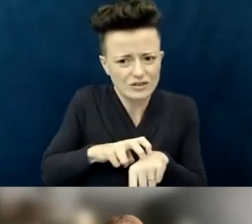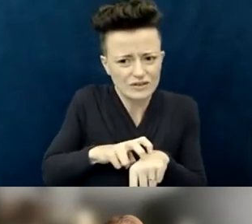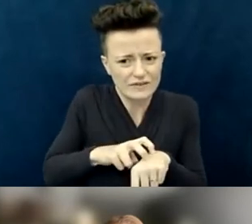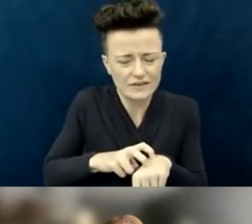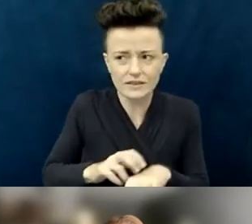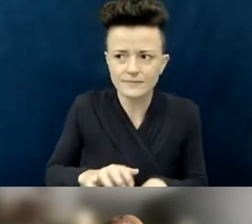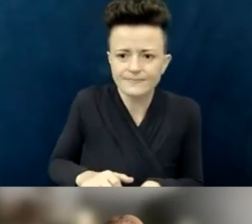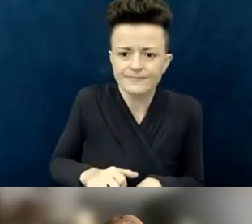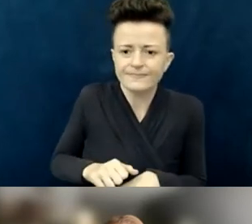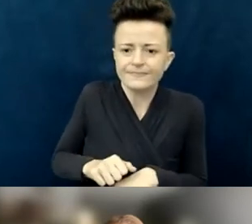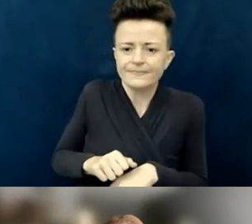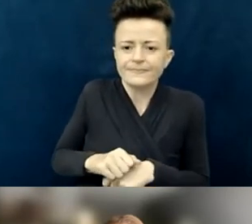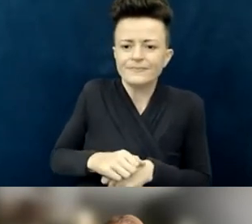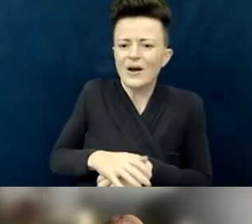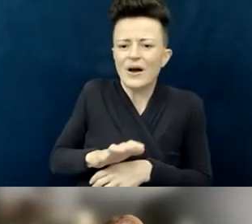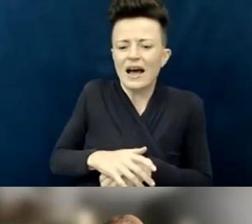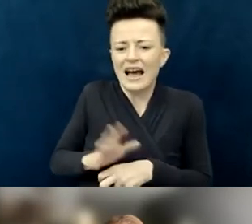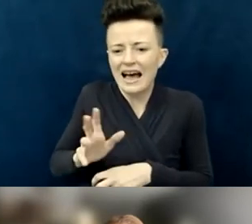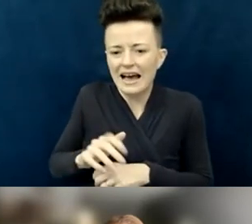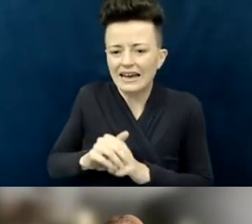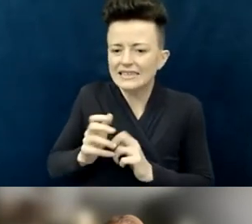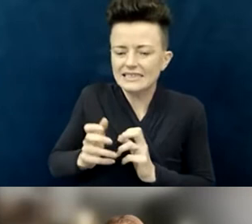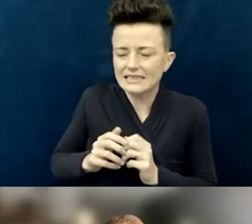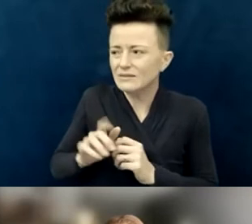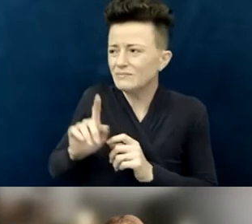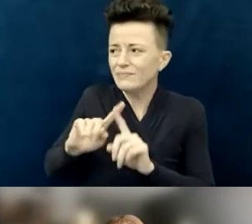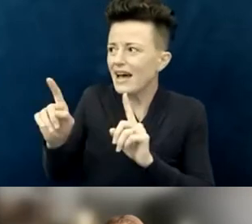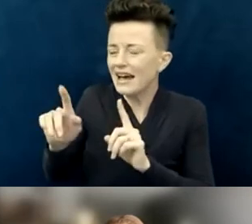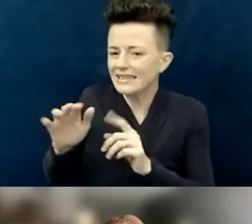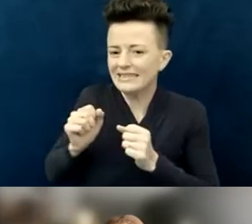and said, "Oh, but... "we would have to have that so planned out,